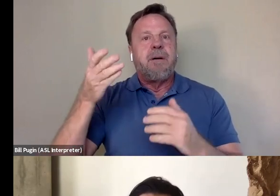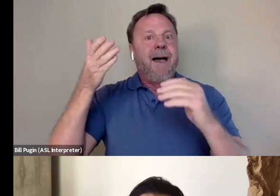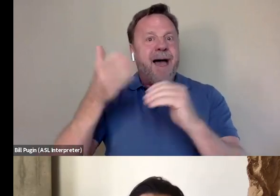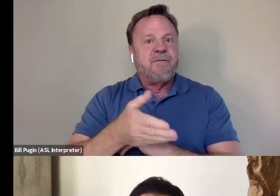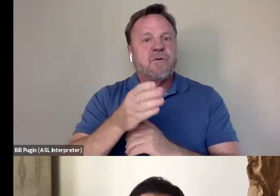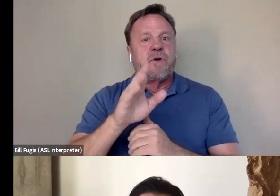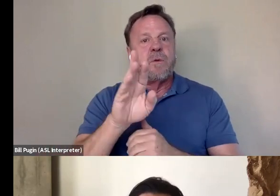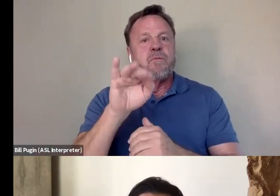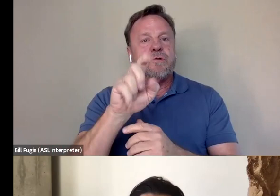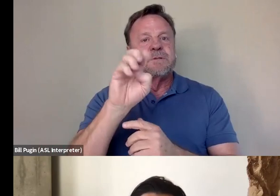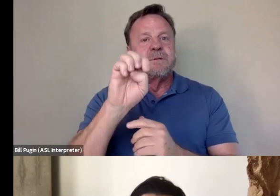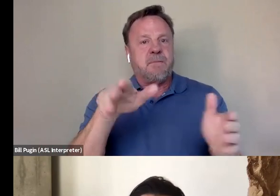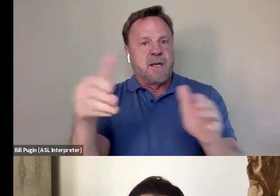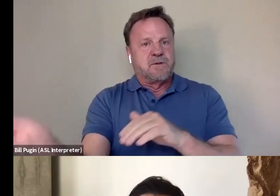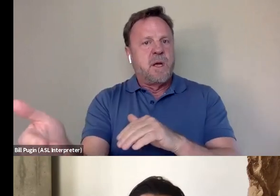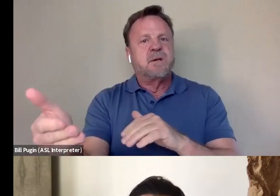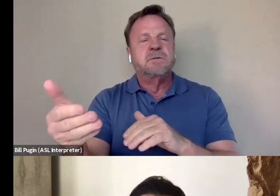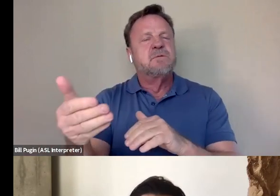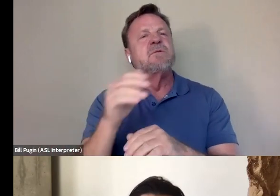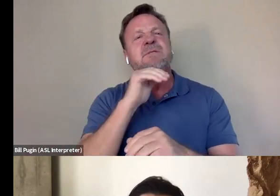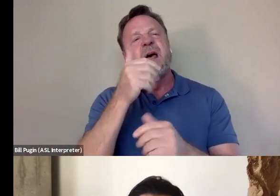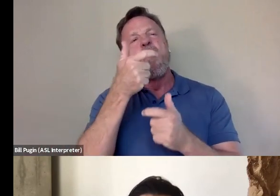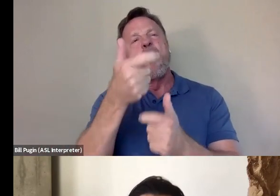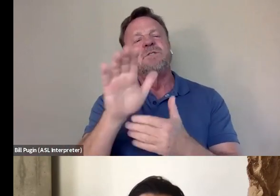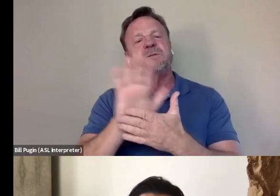And so I wasn't watching the films in the cinema,